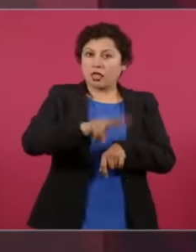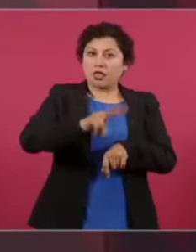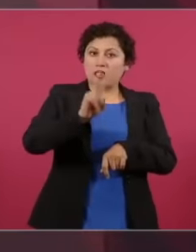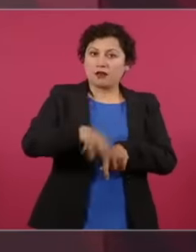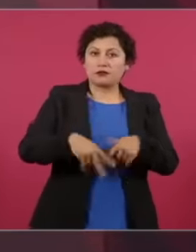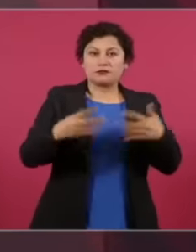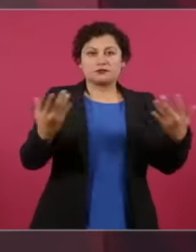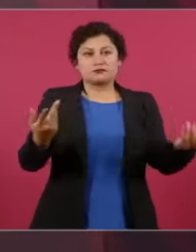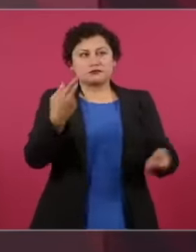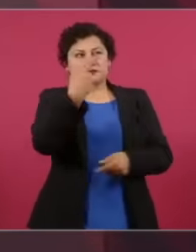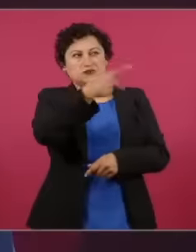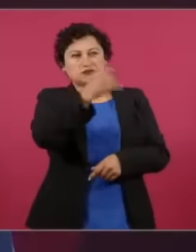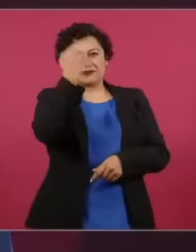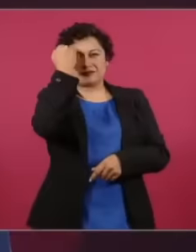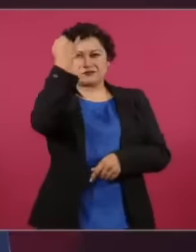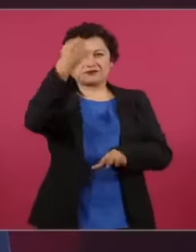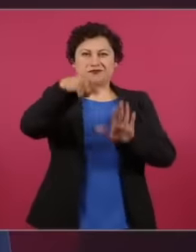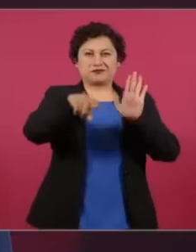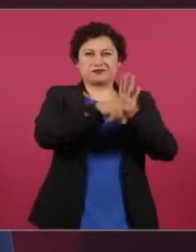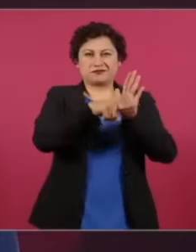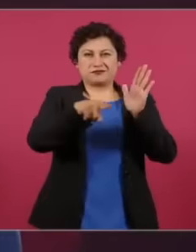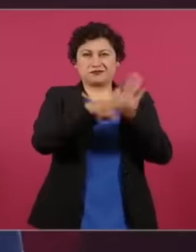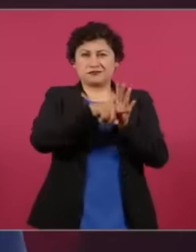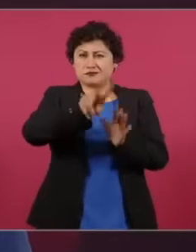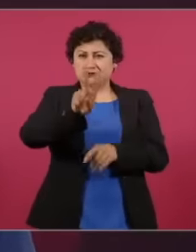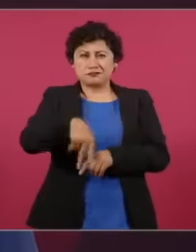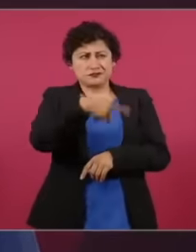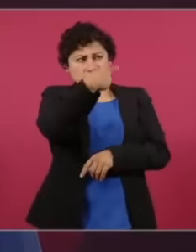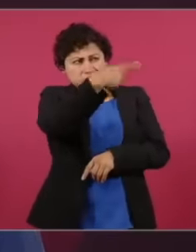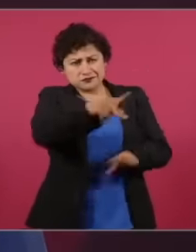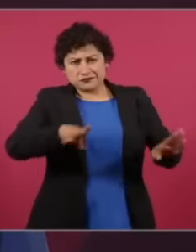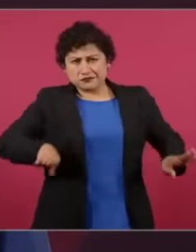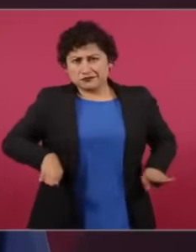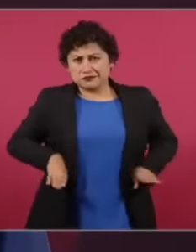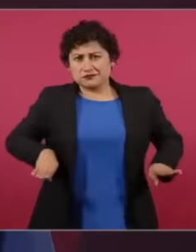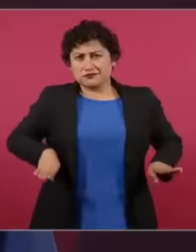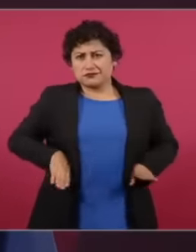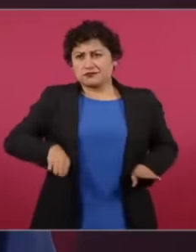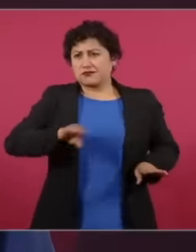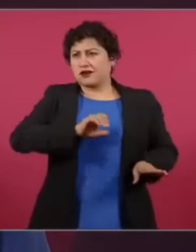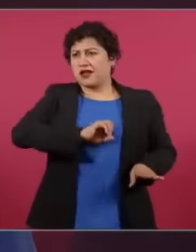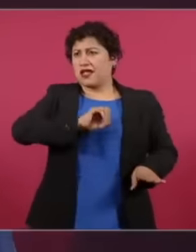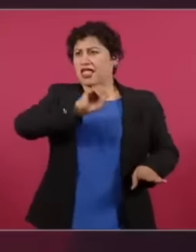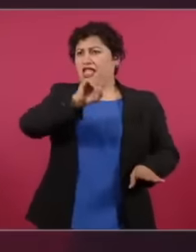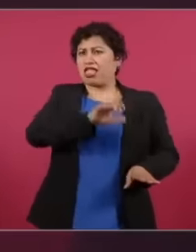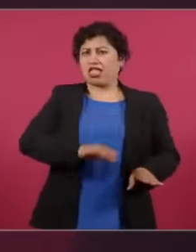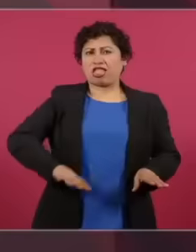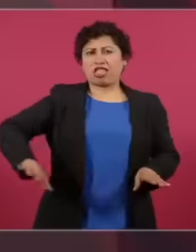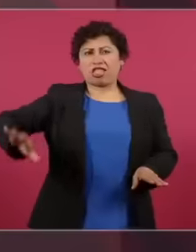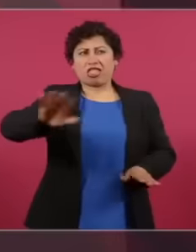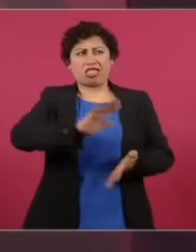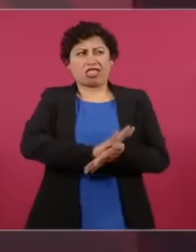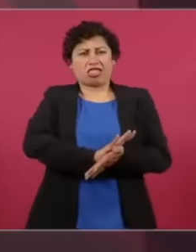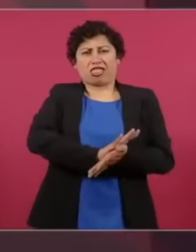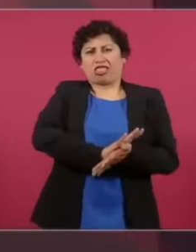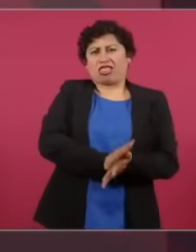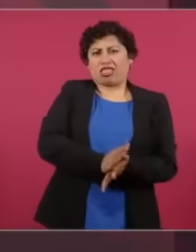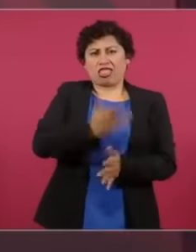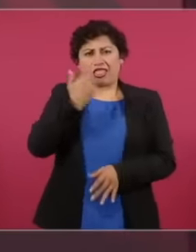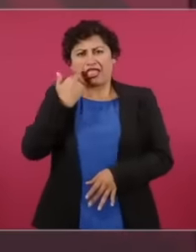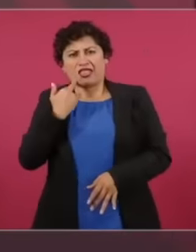very classist, very racist, they never never never understood and I hope